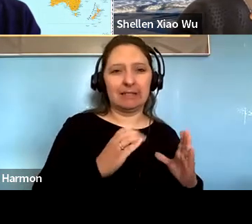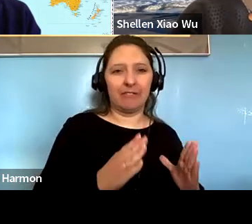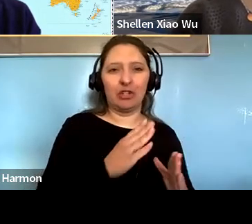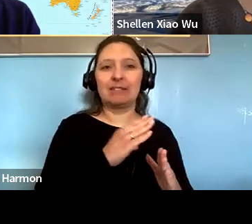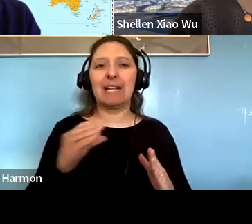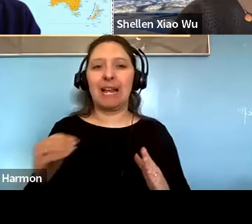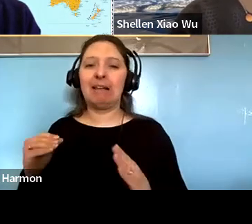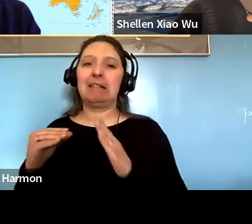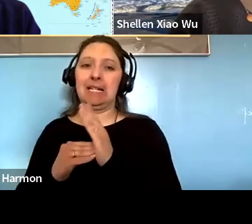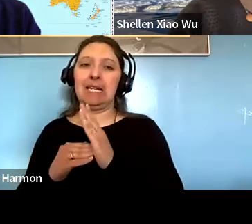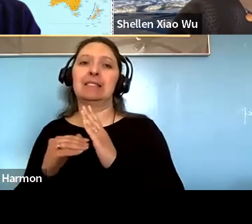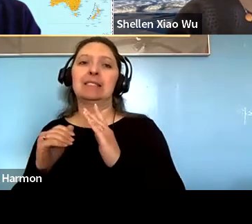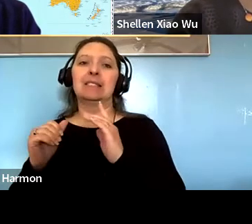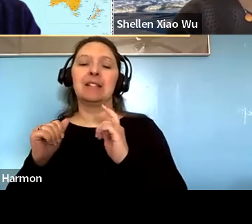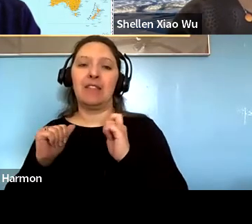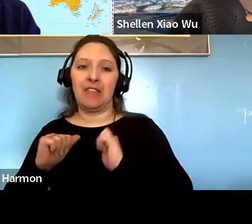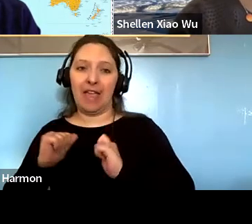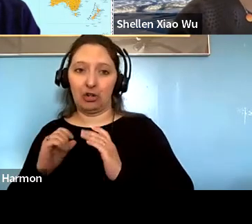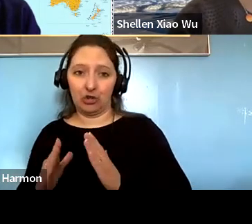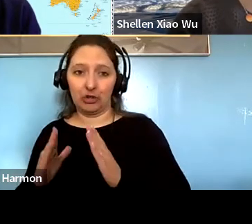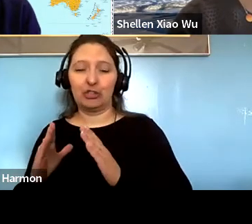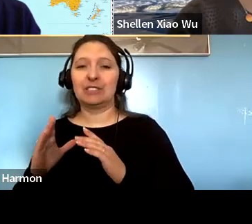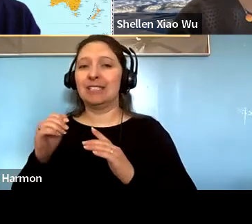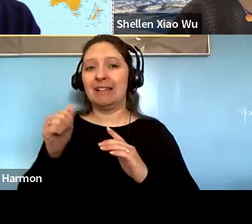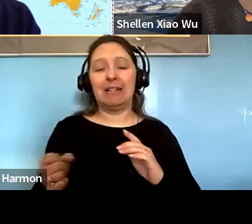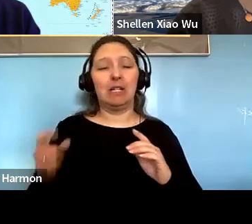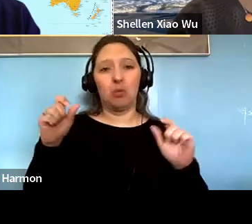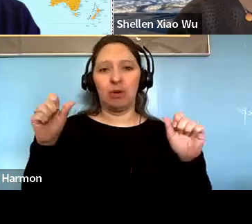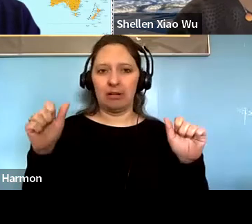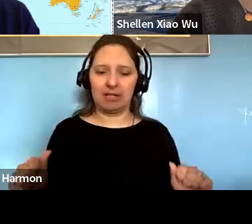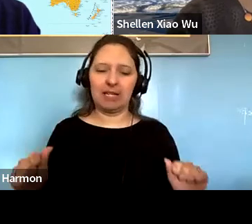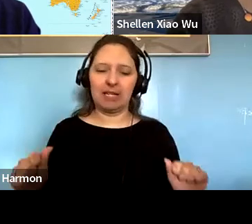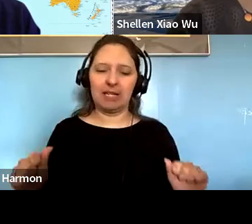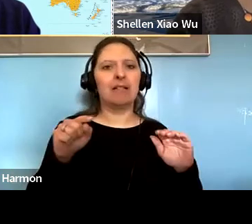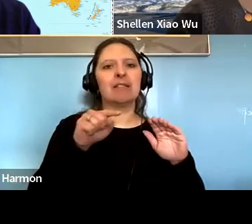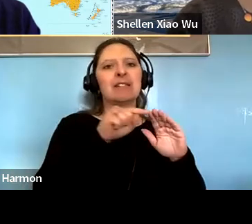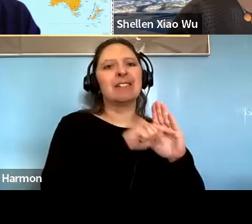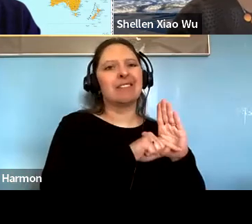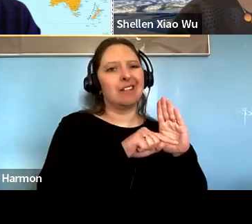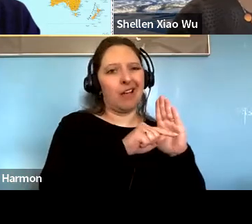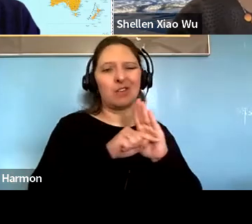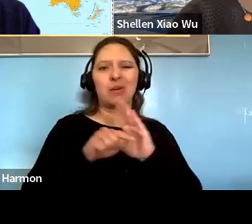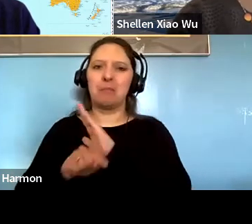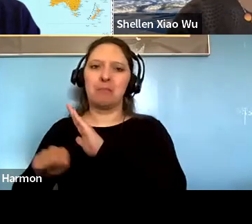Paul Gellert: An either one can undermine the conditions for democratic accountability, transparency.